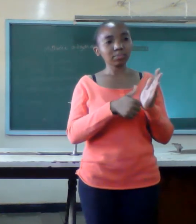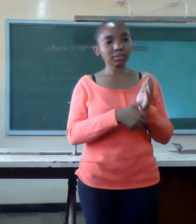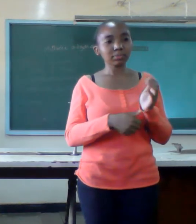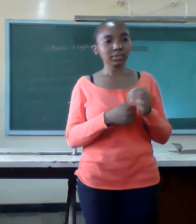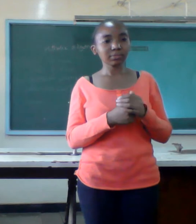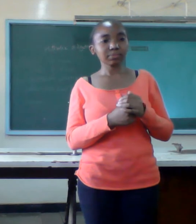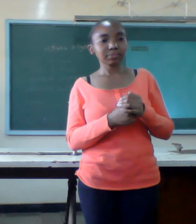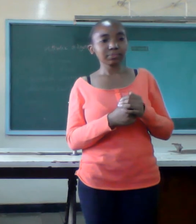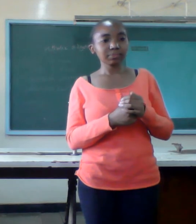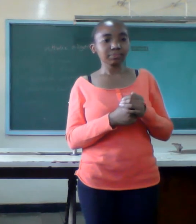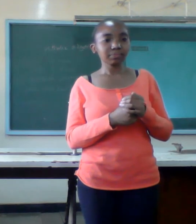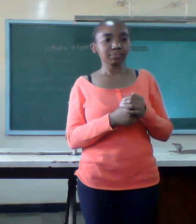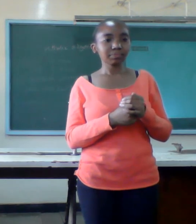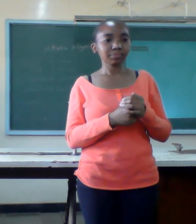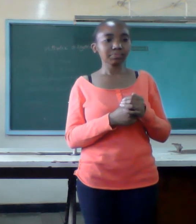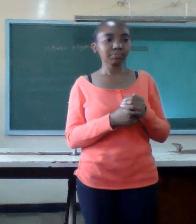some enemies of marriage are